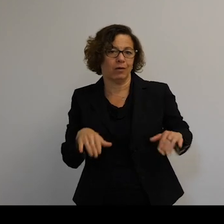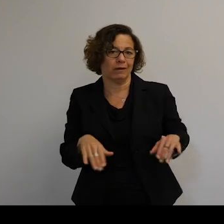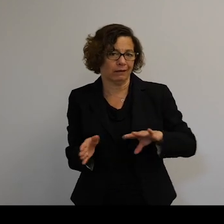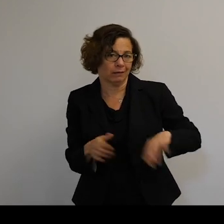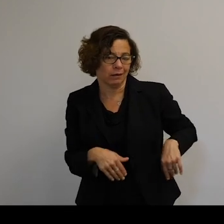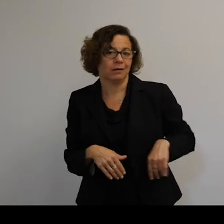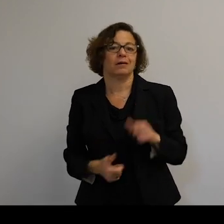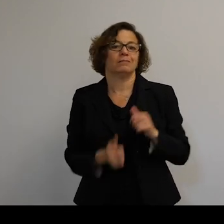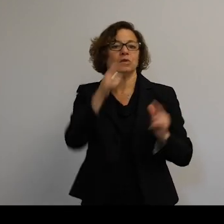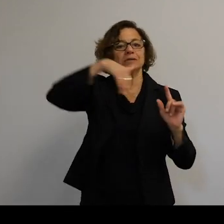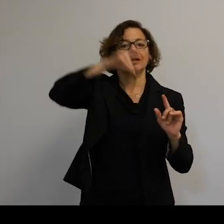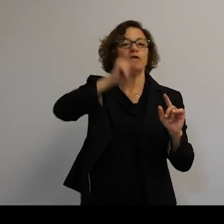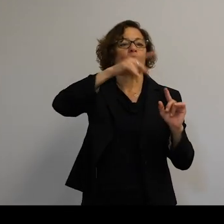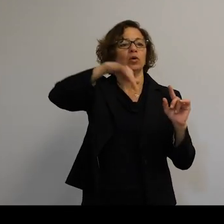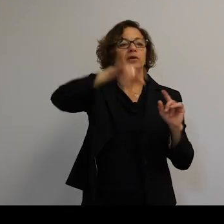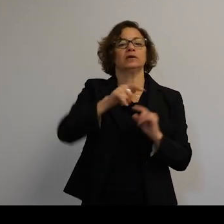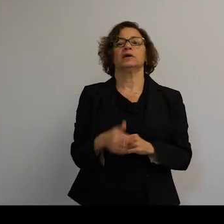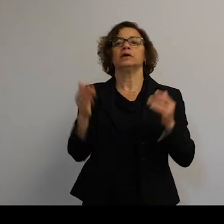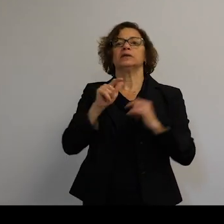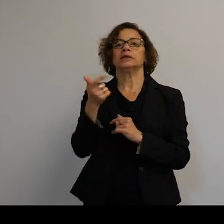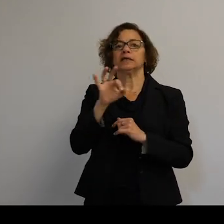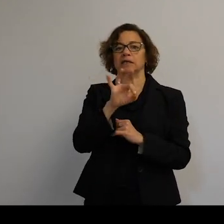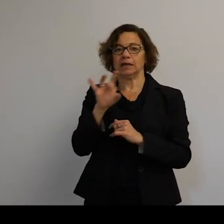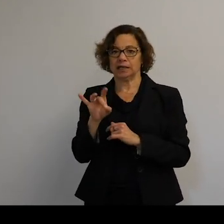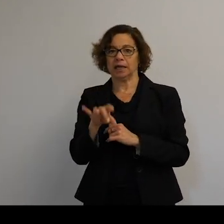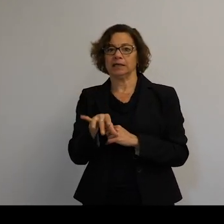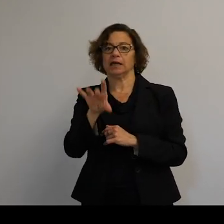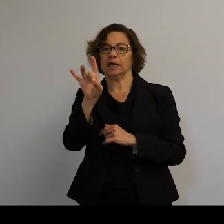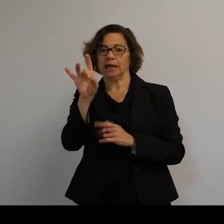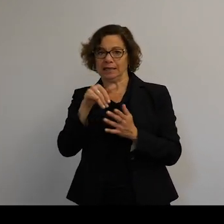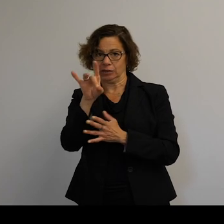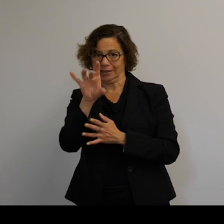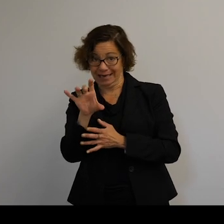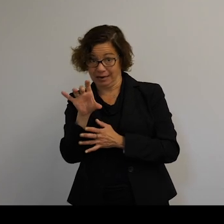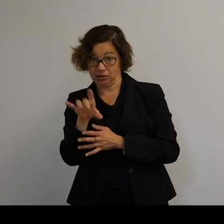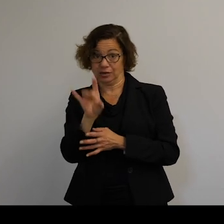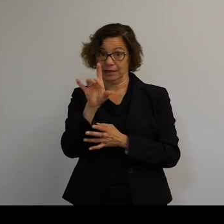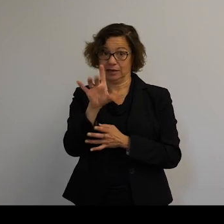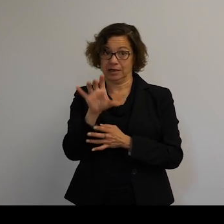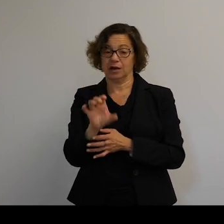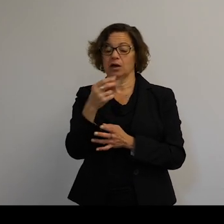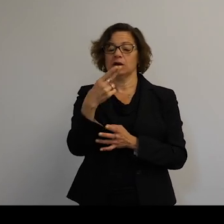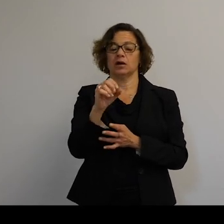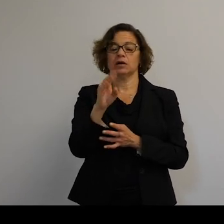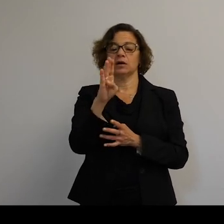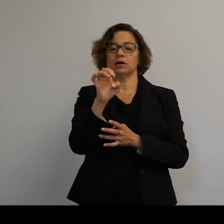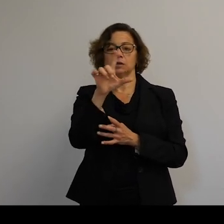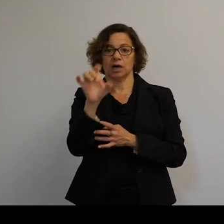By 1998, 8,800 objects in orbit. The Hubble Space Telescope-- one of them.